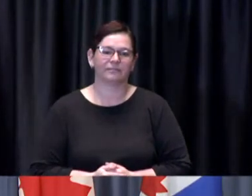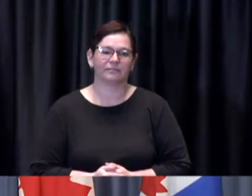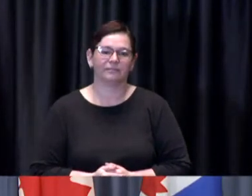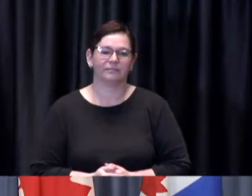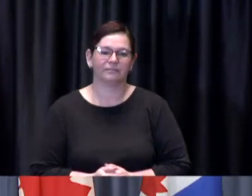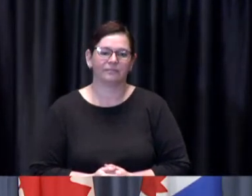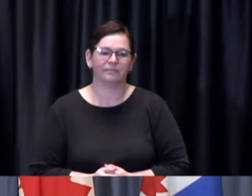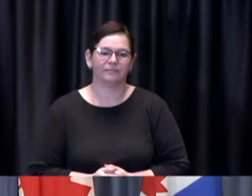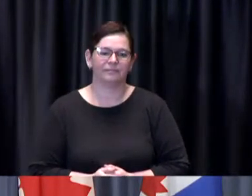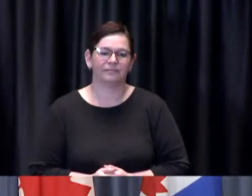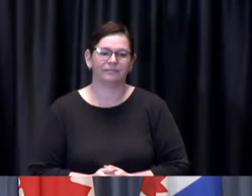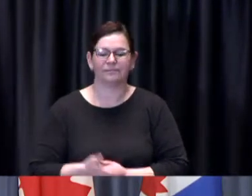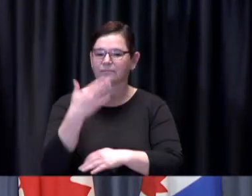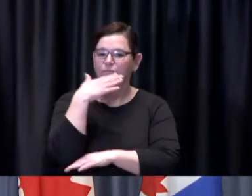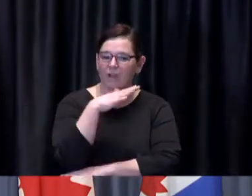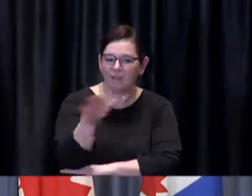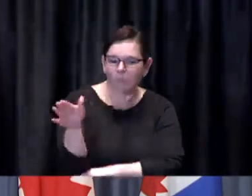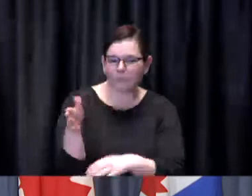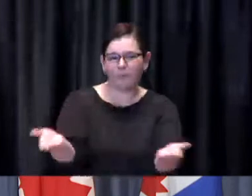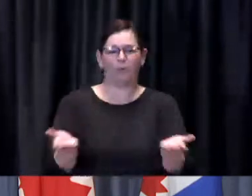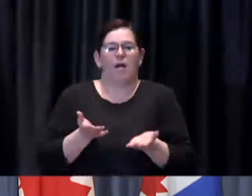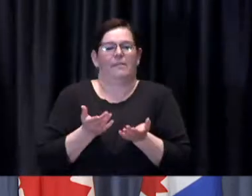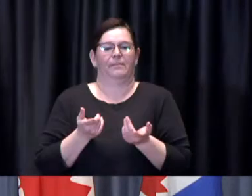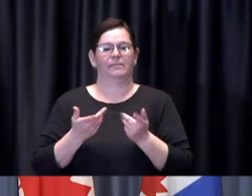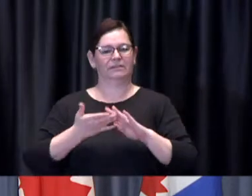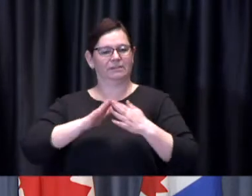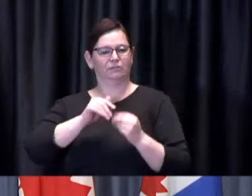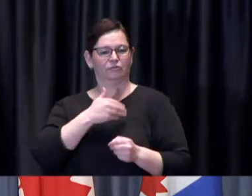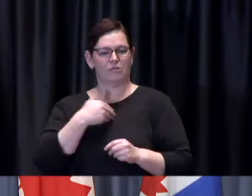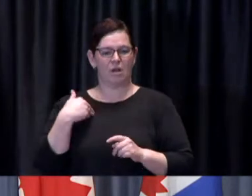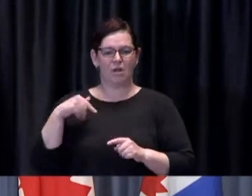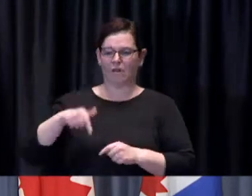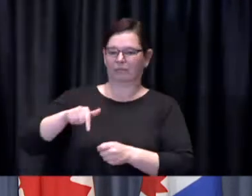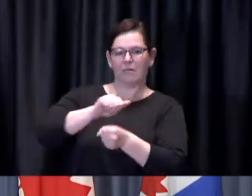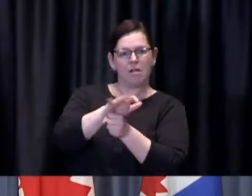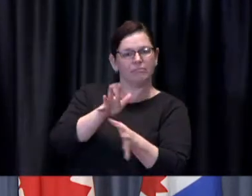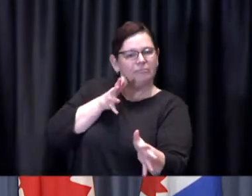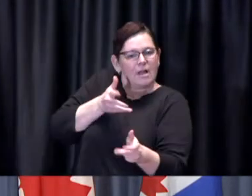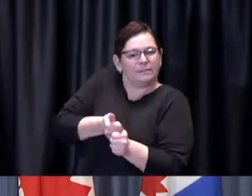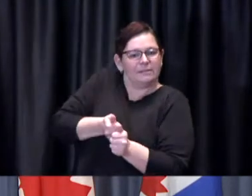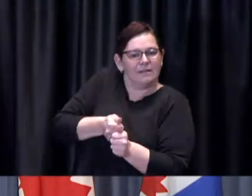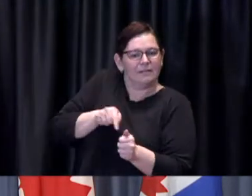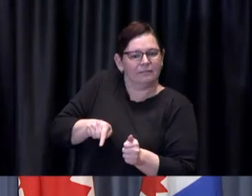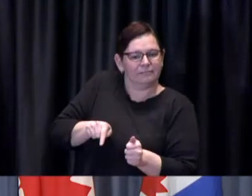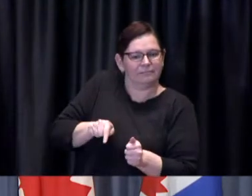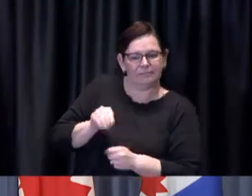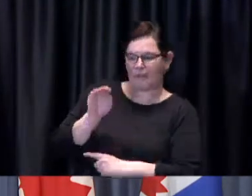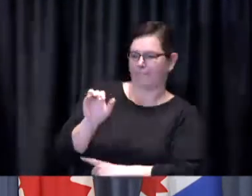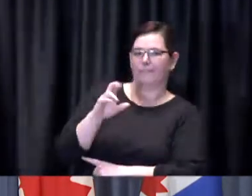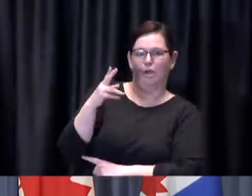Brad: Good afternoon and welcome to the City of Toronto's COVID-19 media briefing for Monday March the 29th 2021.